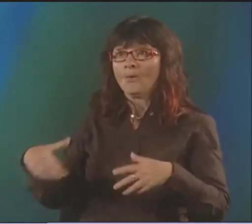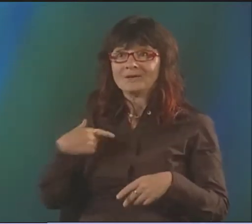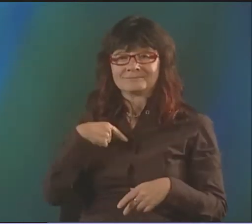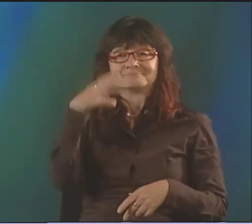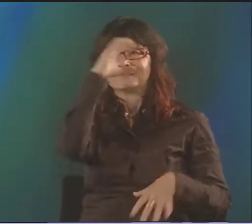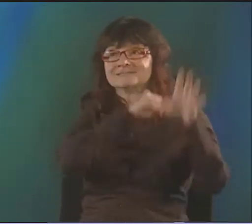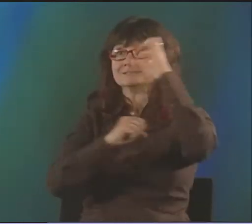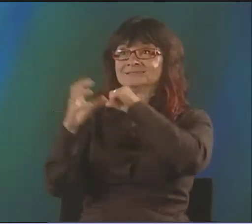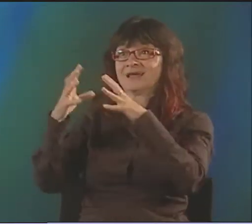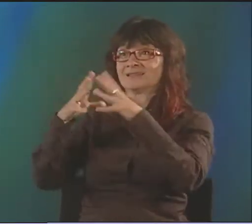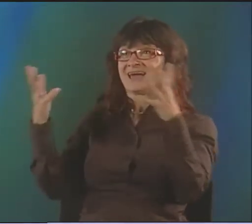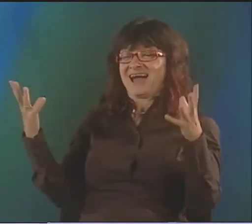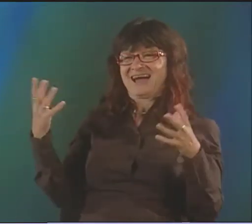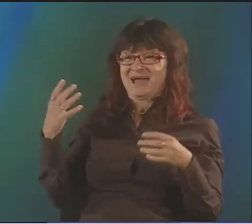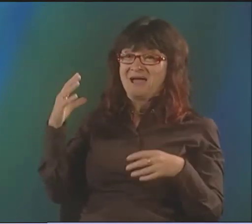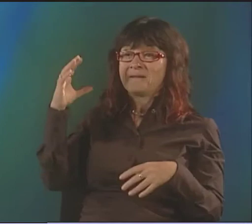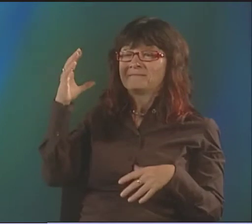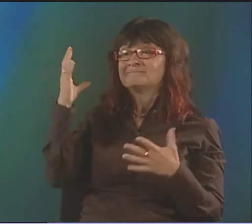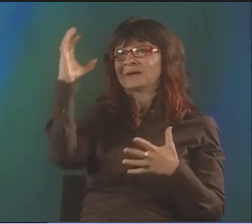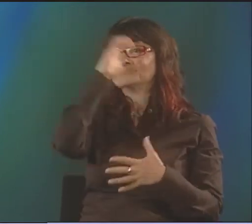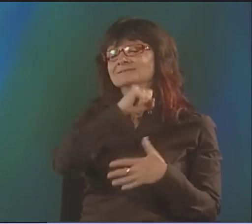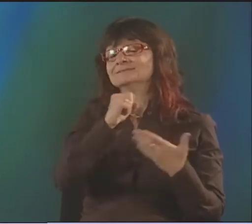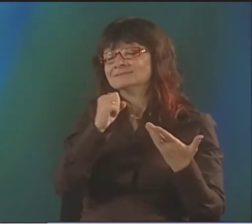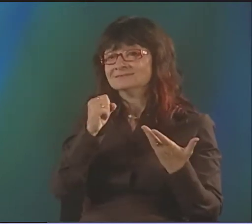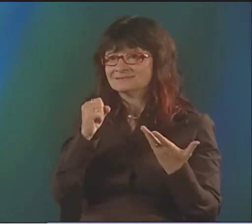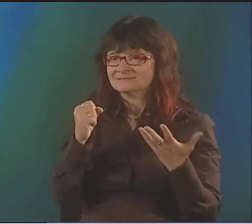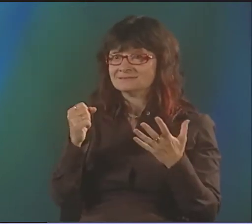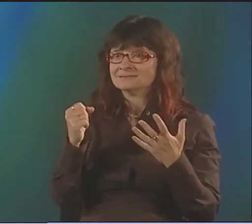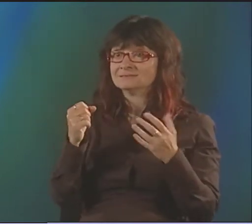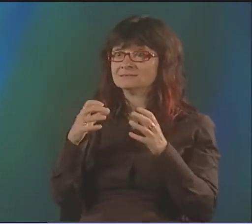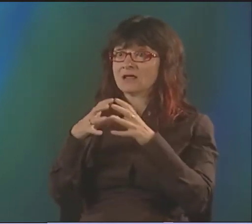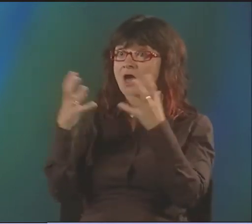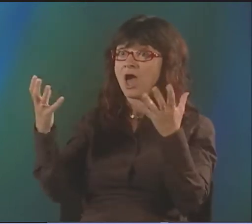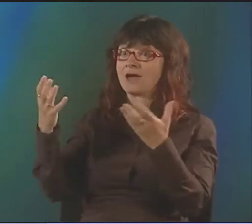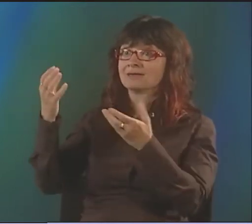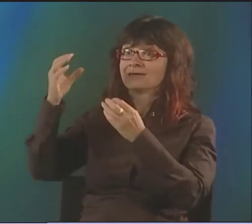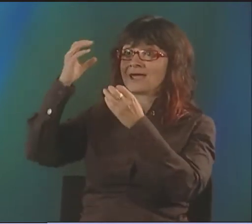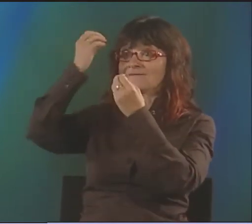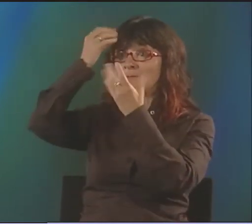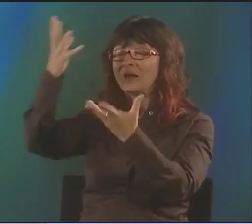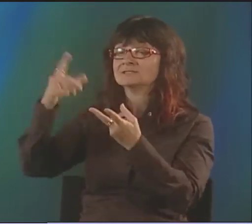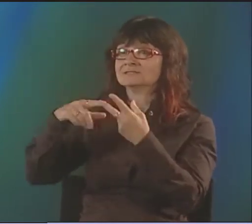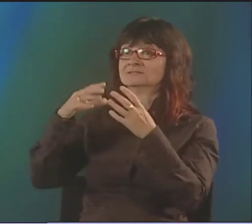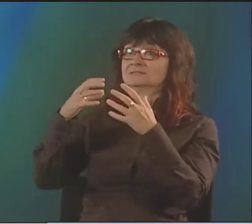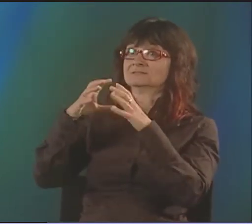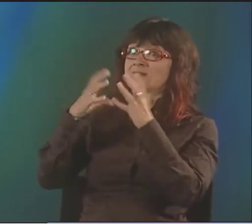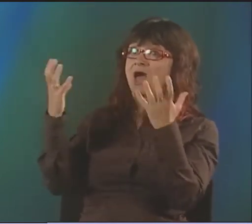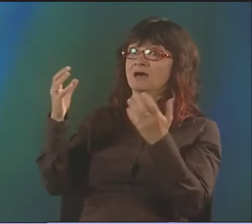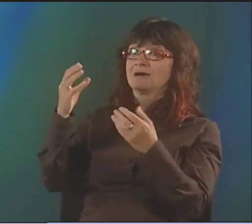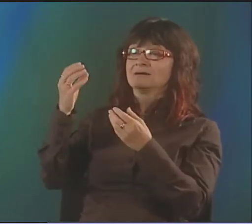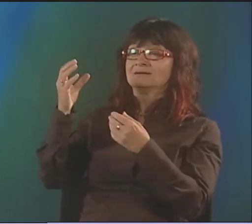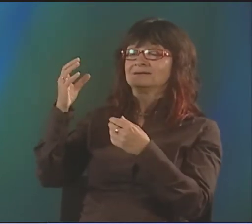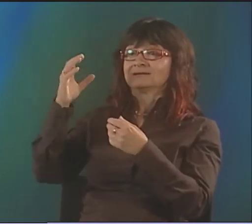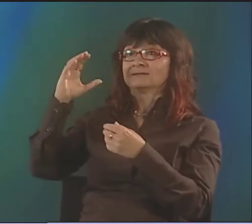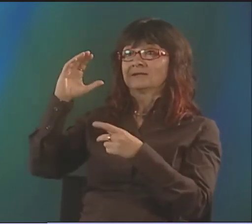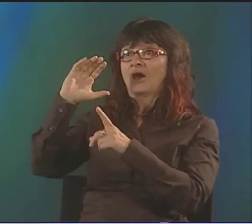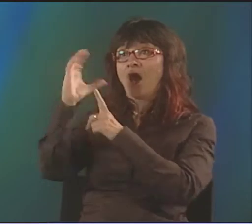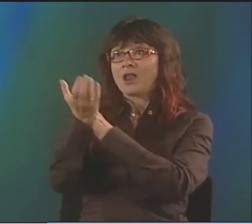THERE WAS ALL THESE MOUTHS MOVING AROUND ME. IF I WENT TO A RESTAURANT, EVERYBODY'S TALKING AROUND ME ABOUT DIFFERENT THINGS, BUT I MISSED ALL THAT INFORMATION.